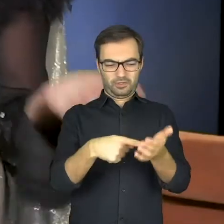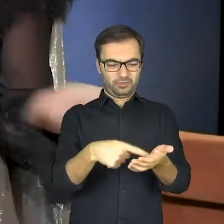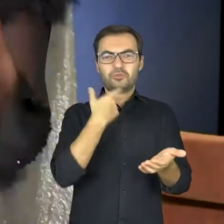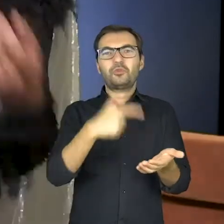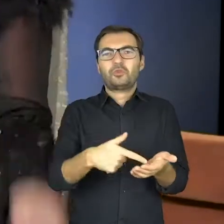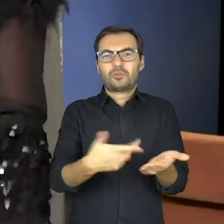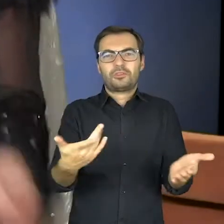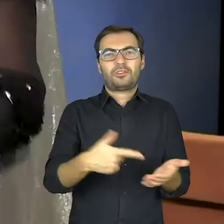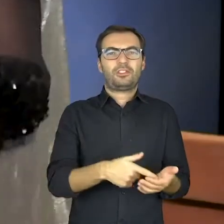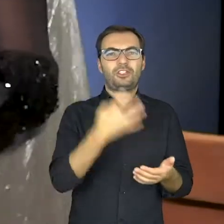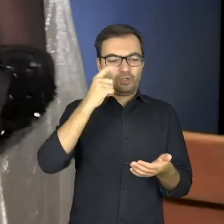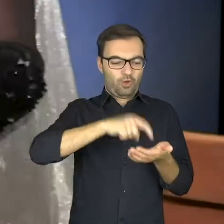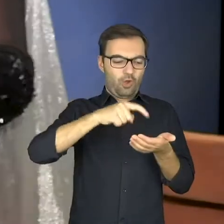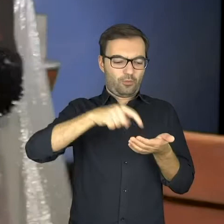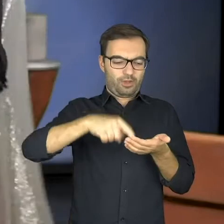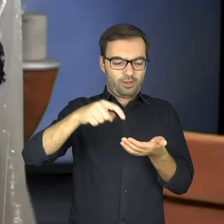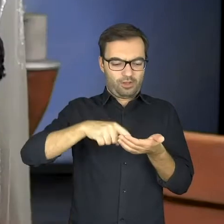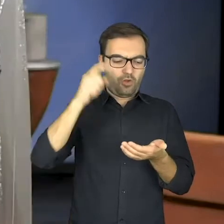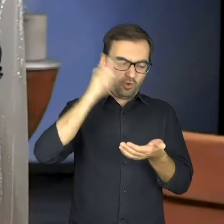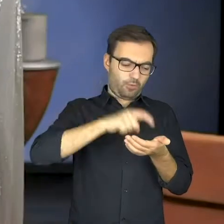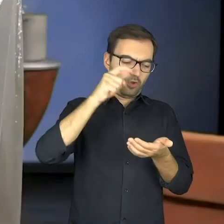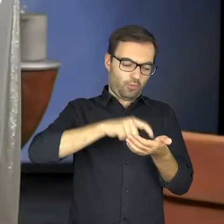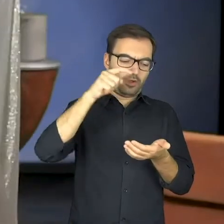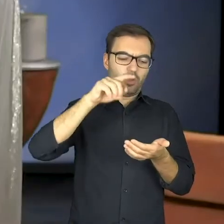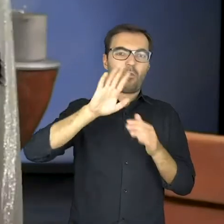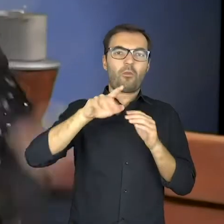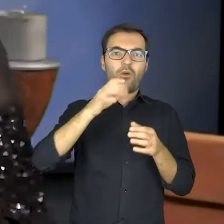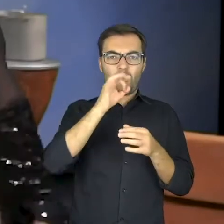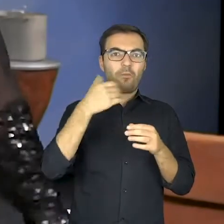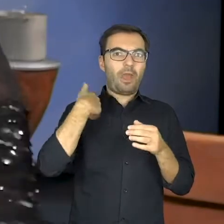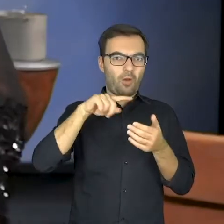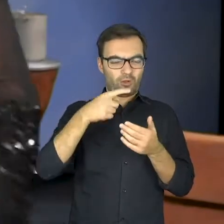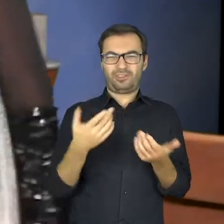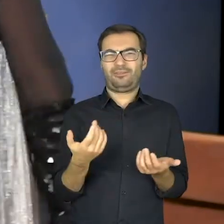Have a look! What’s that? Only black dots... Dot, dot and blank dot...